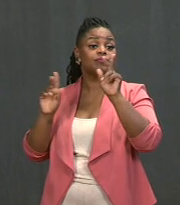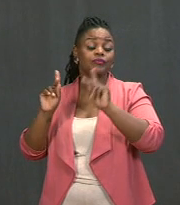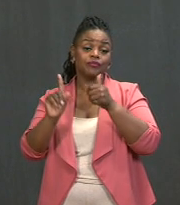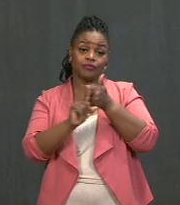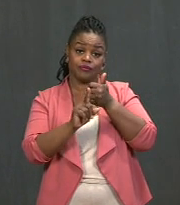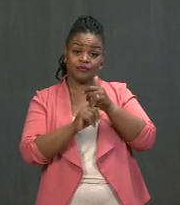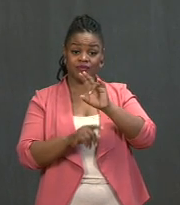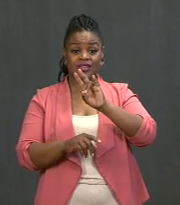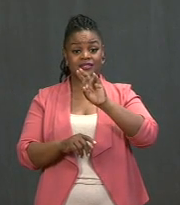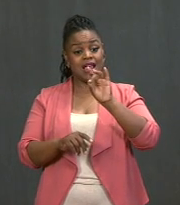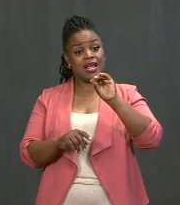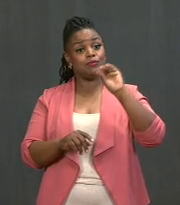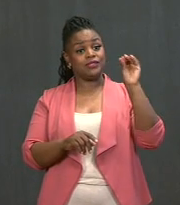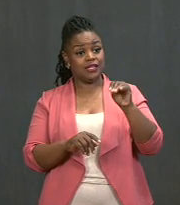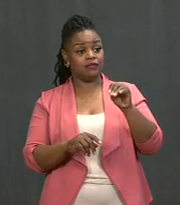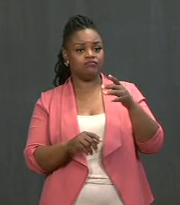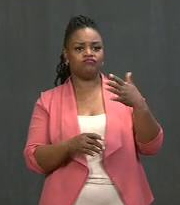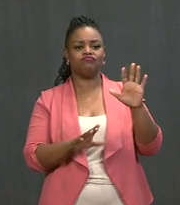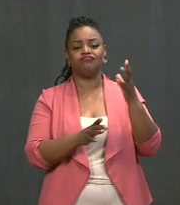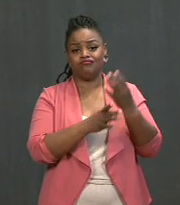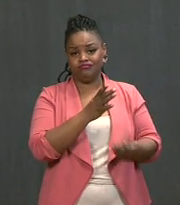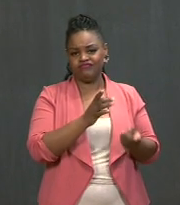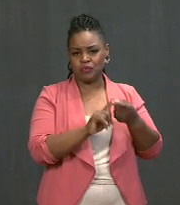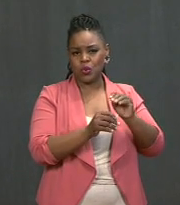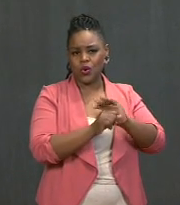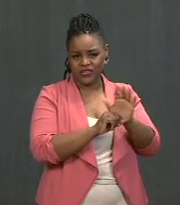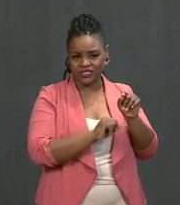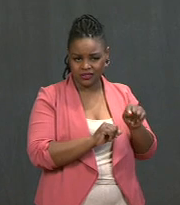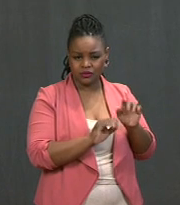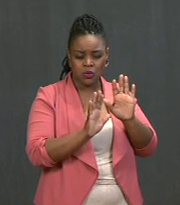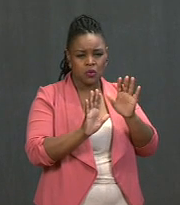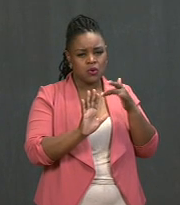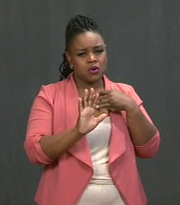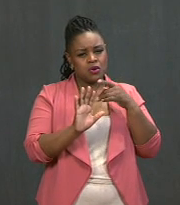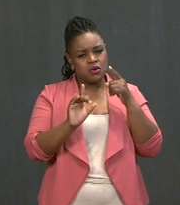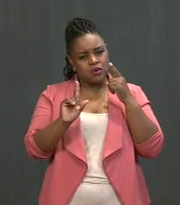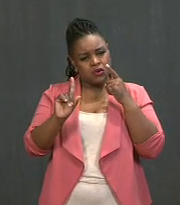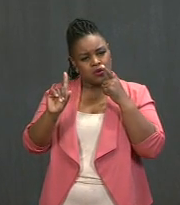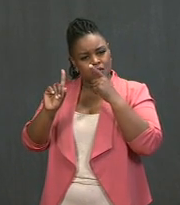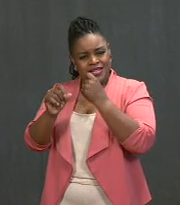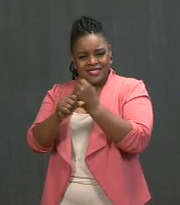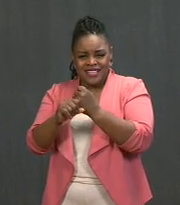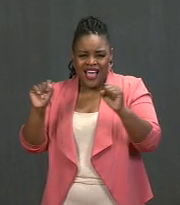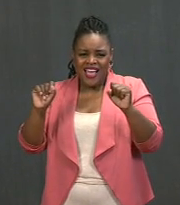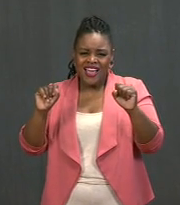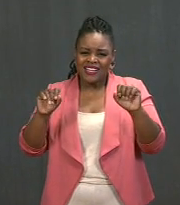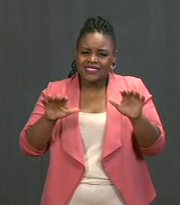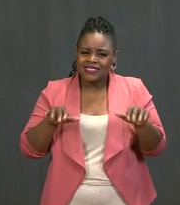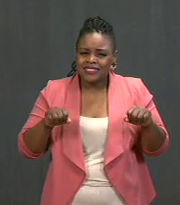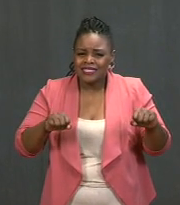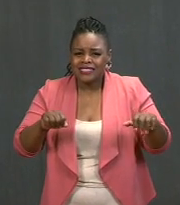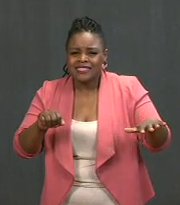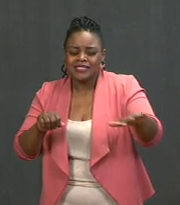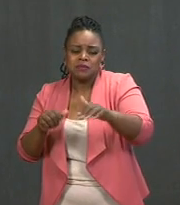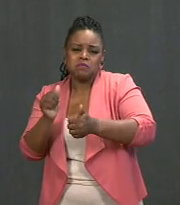To help support my goal of safely reopening a majority of K-through-8 schools by my 100th day in office,